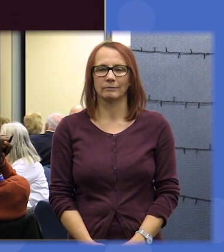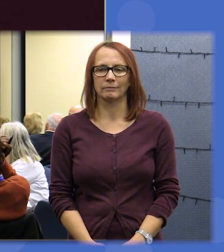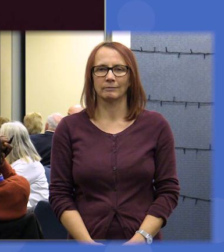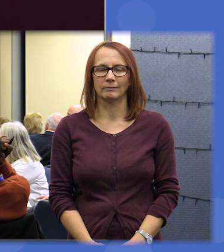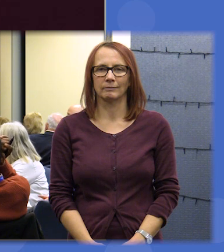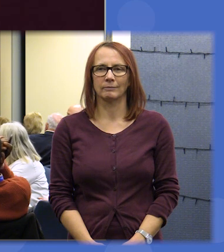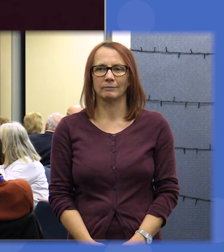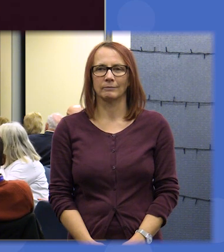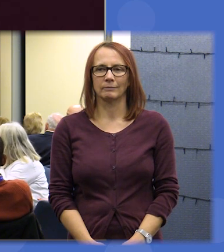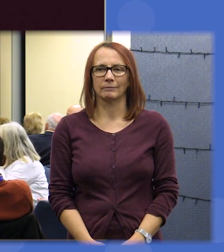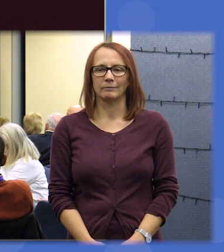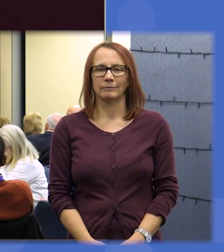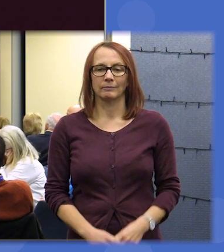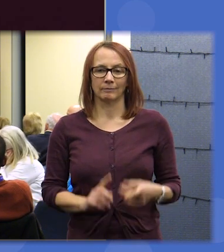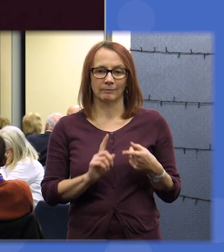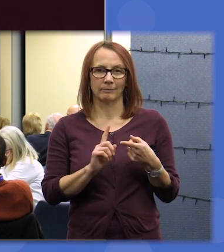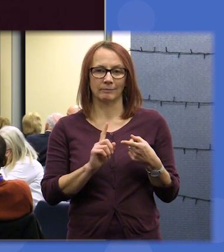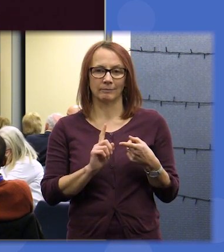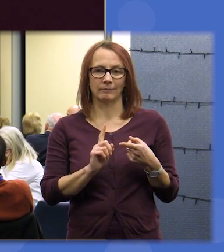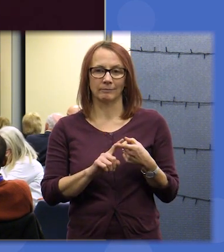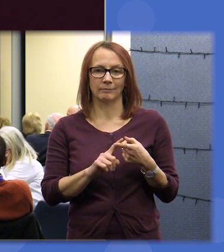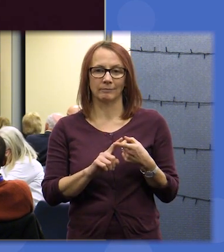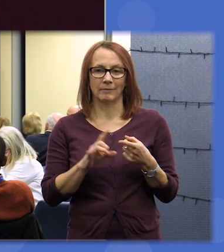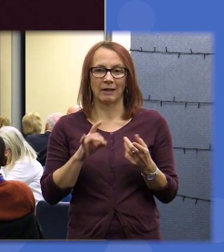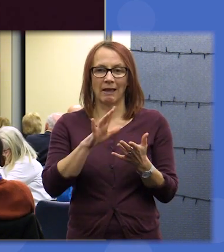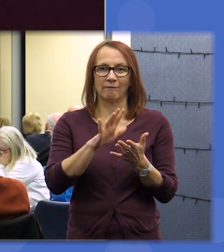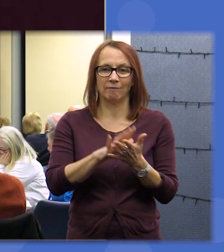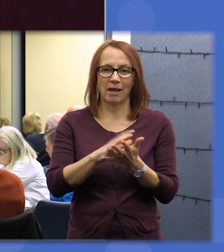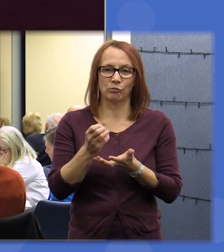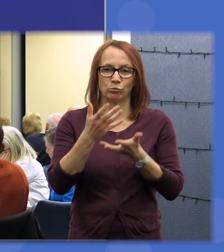so our first one was invest and improve aid a thriving fit for purpose health